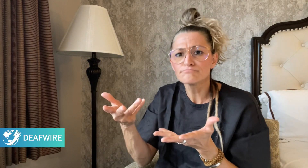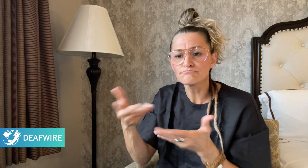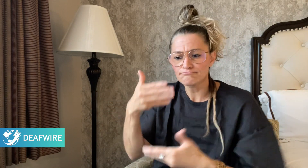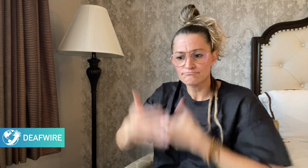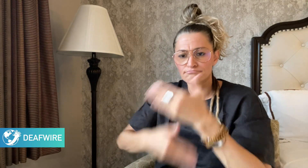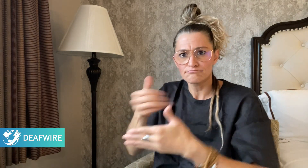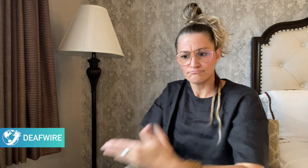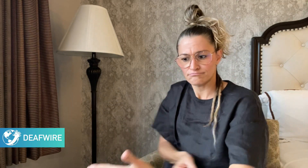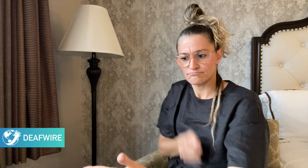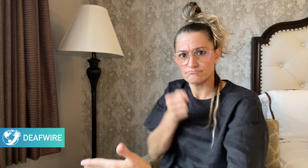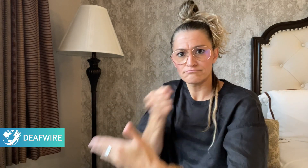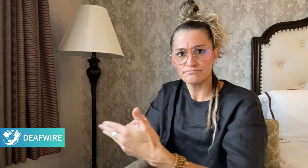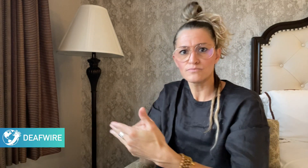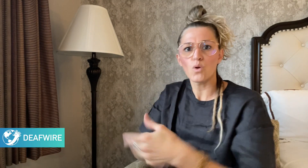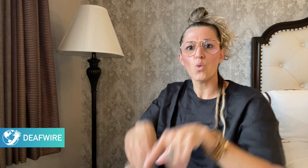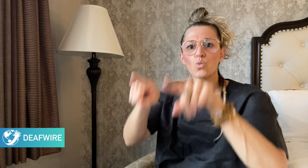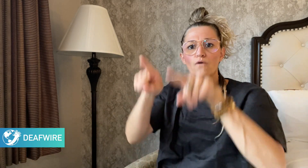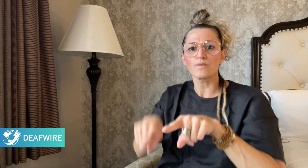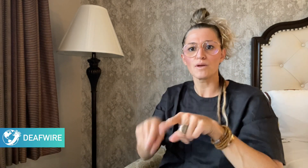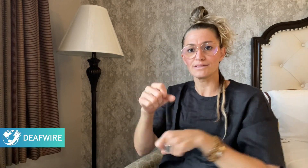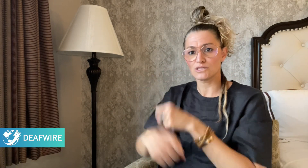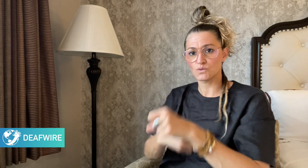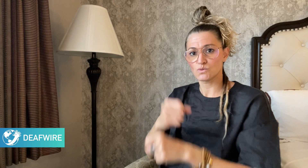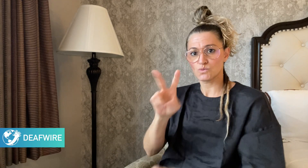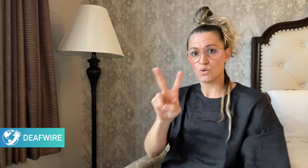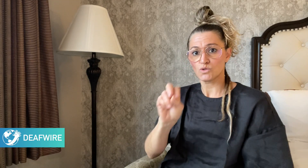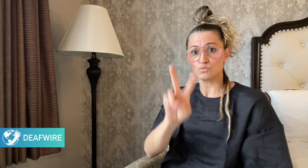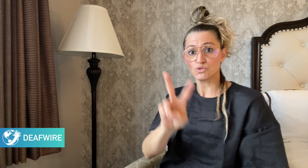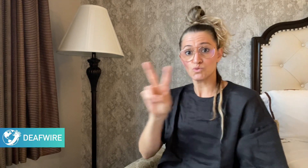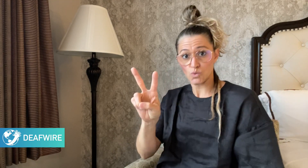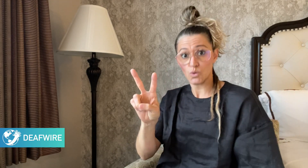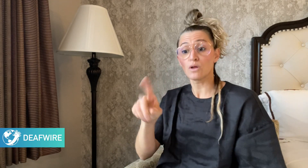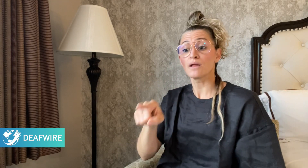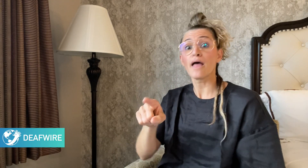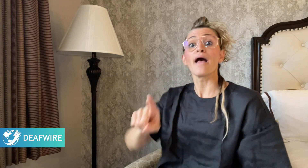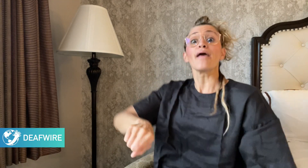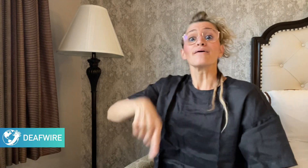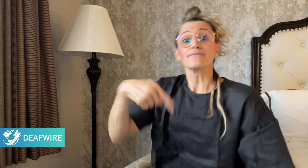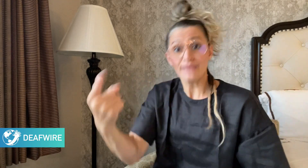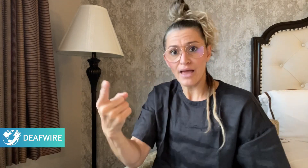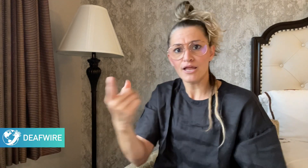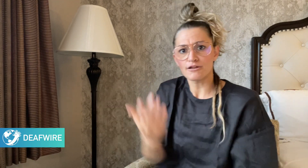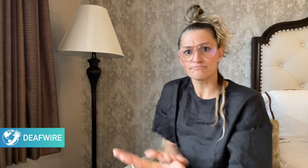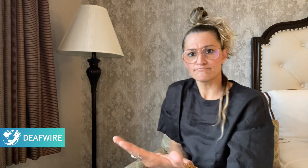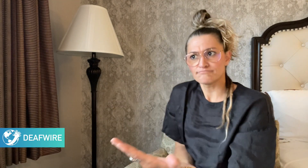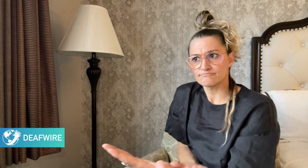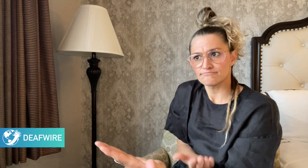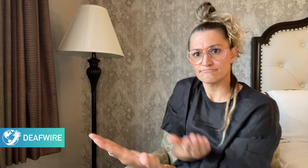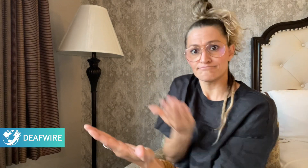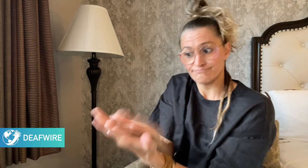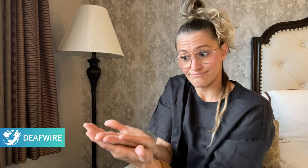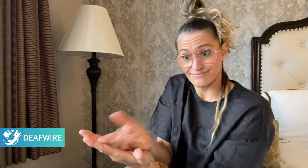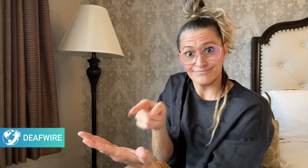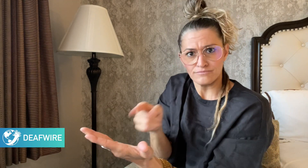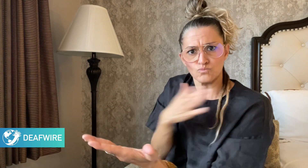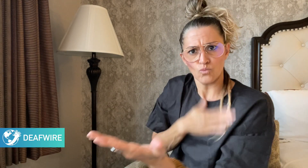carried out until November 2022, and a bill to amend